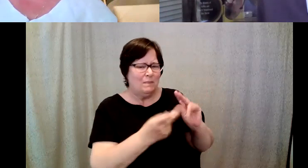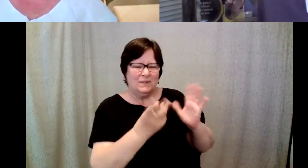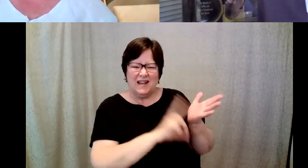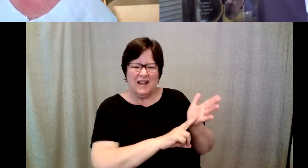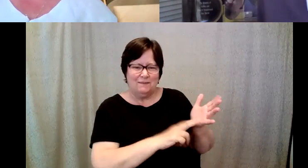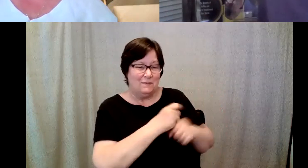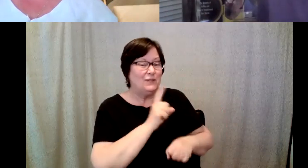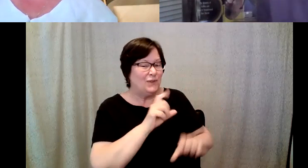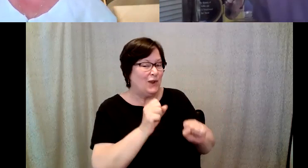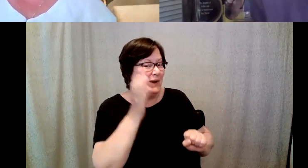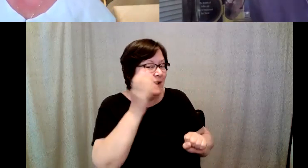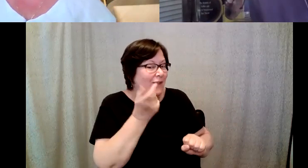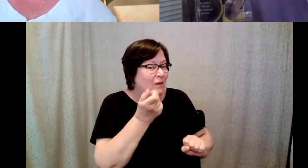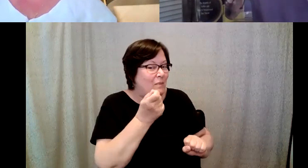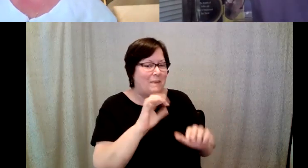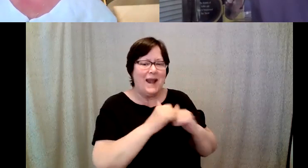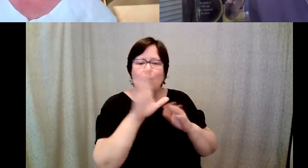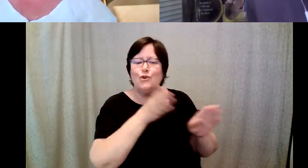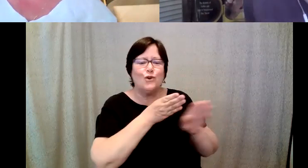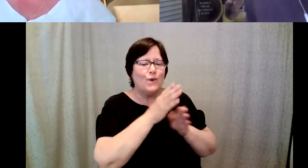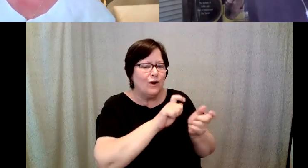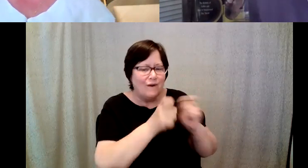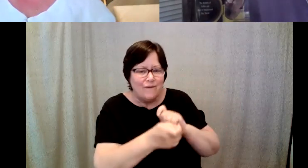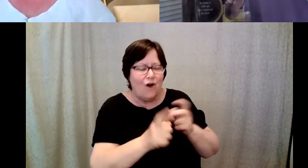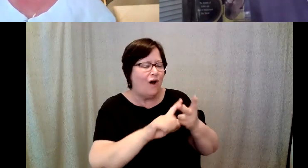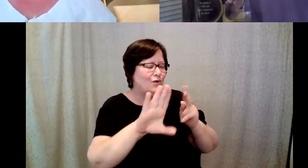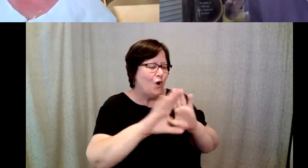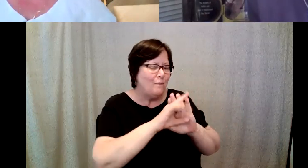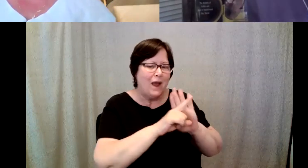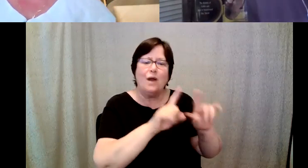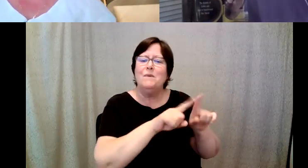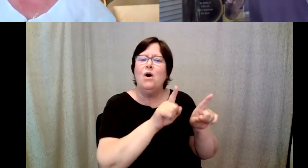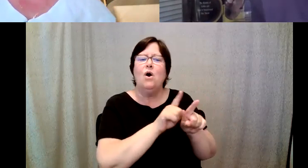about how your career evolved your background, but they also want to hear about the fact